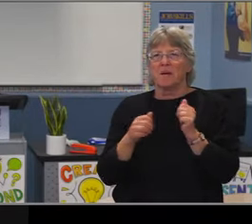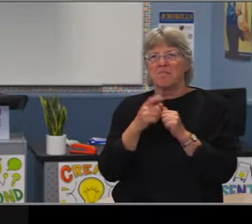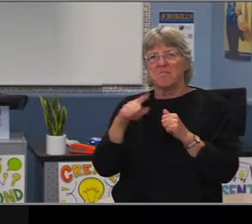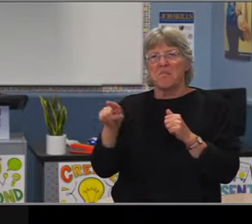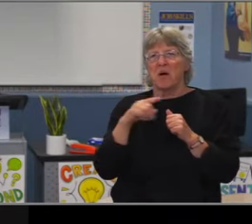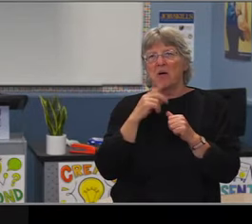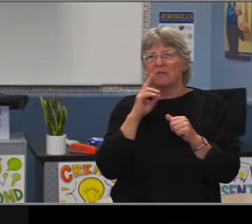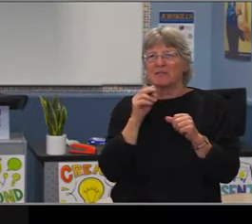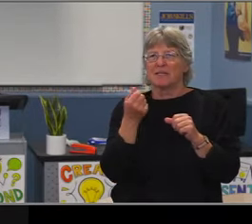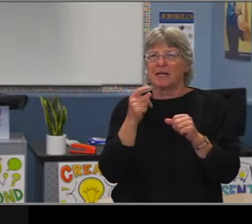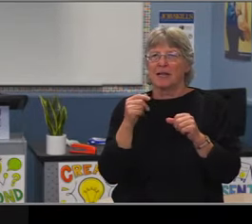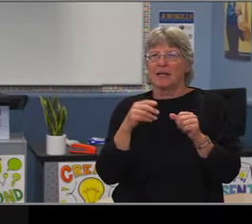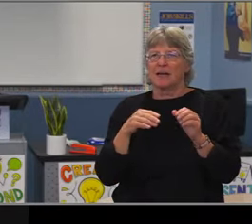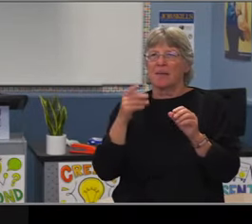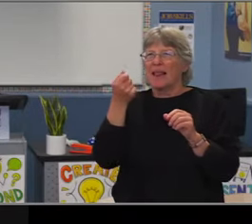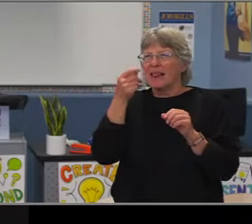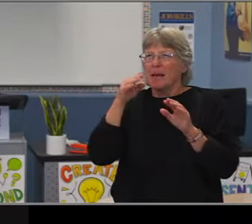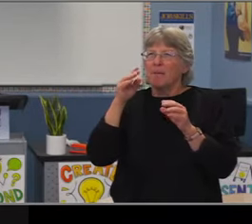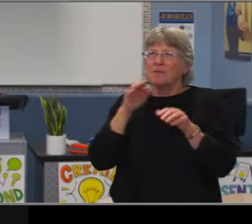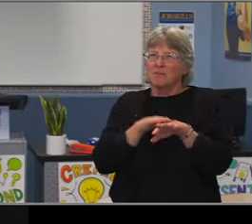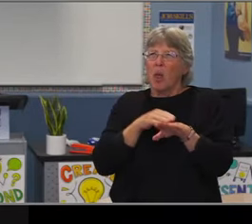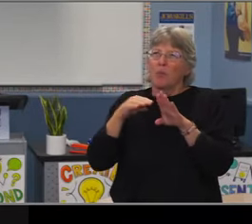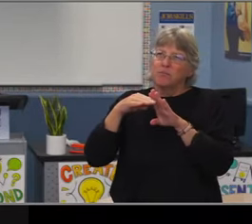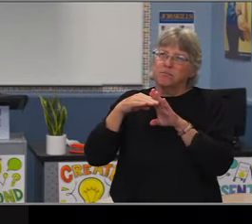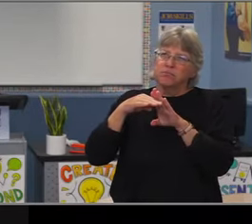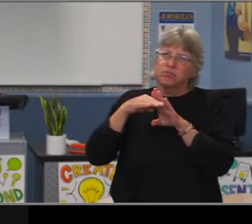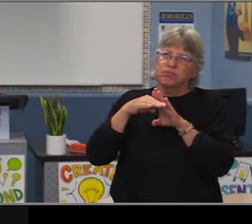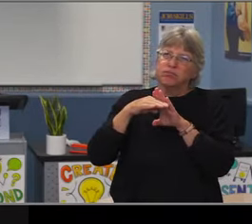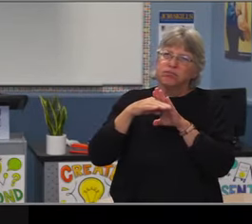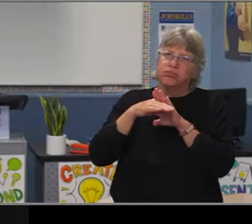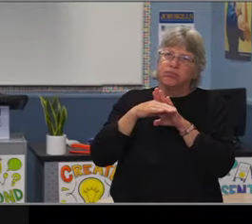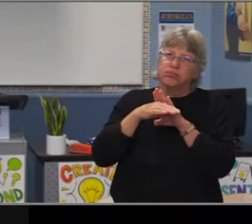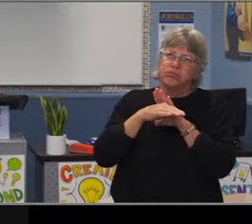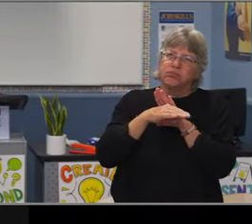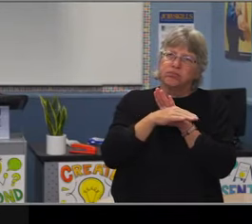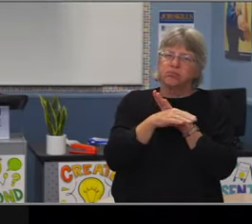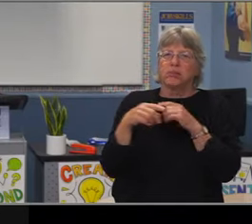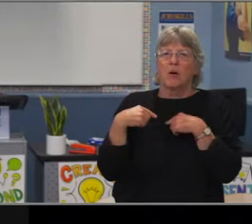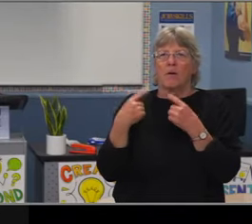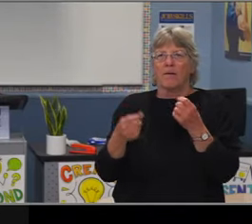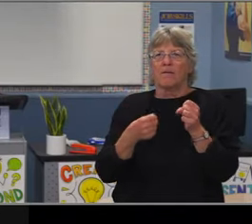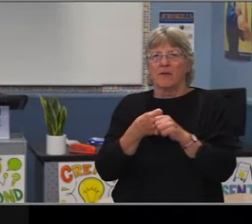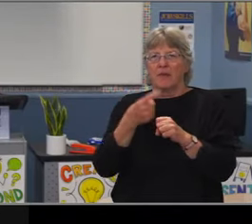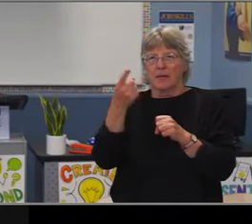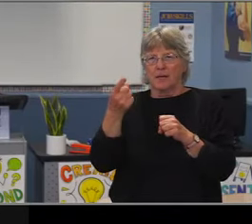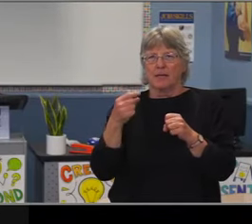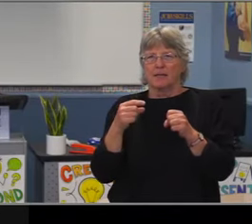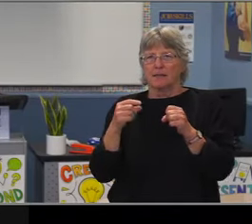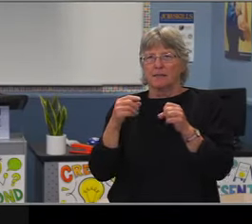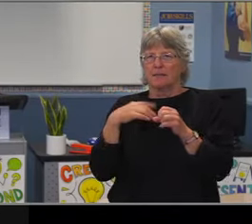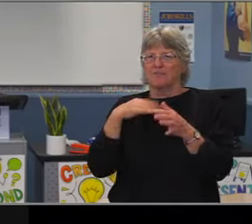So at the low end, just 35% of Tincher students in middle school are residents students.